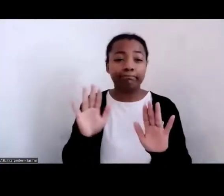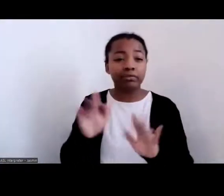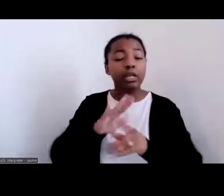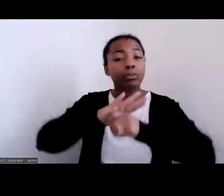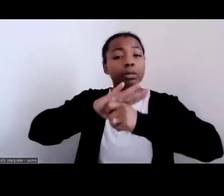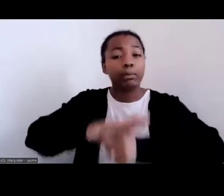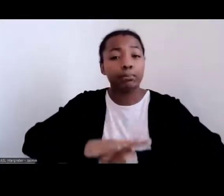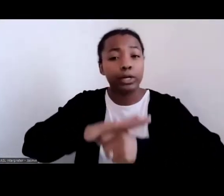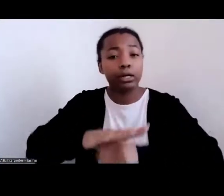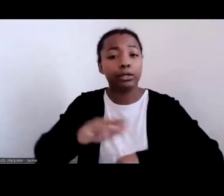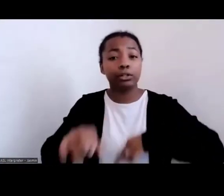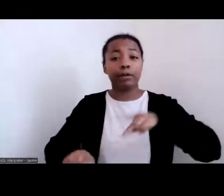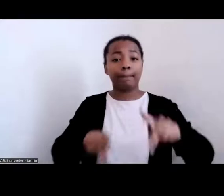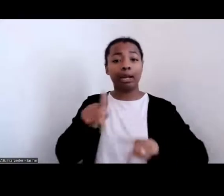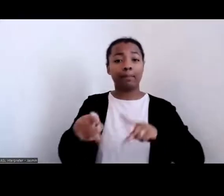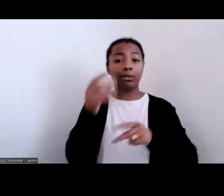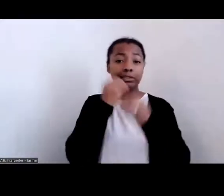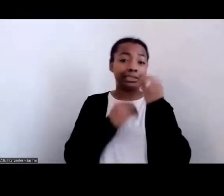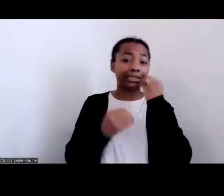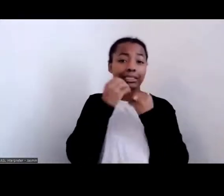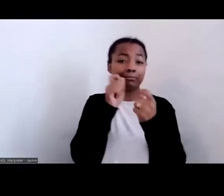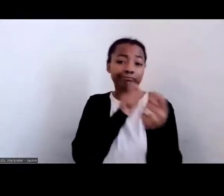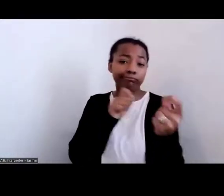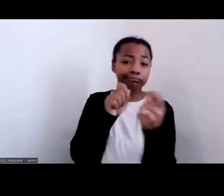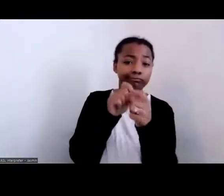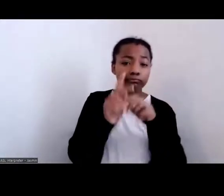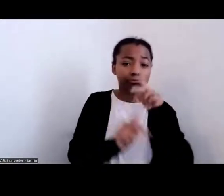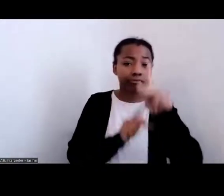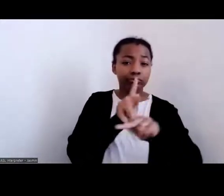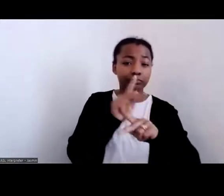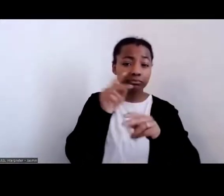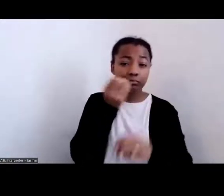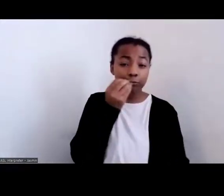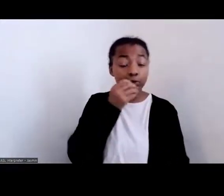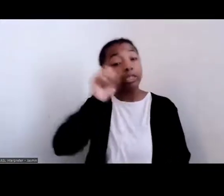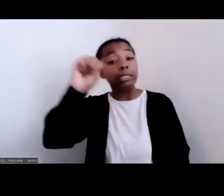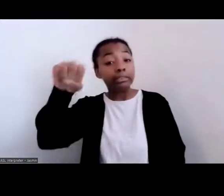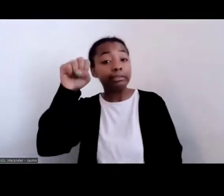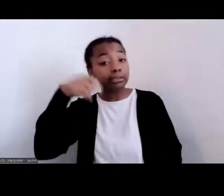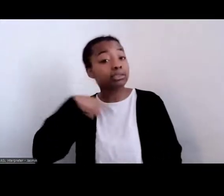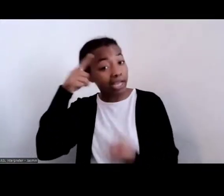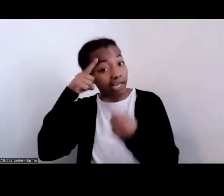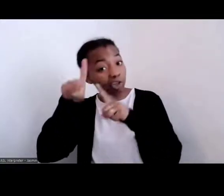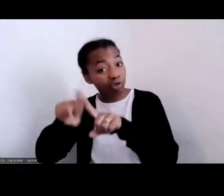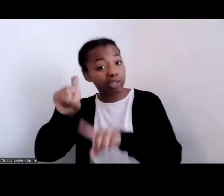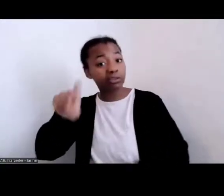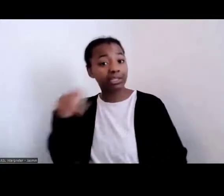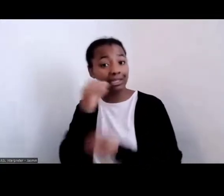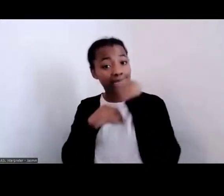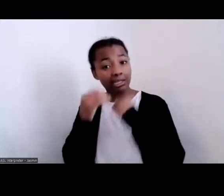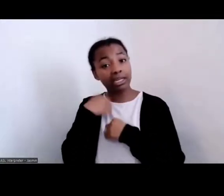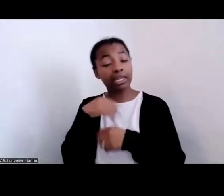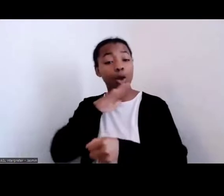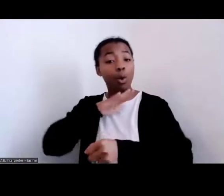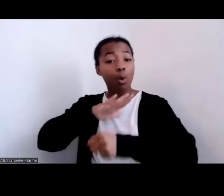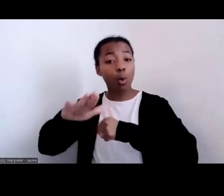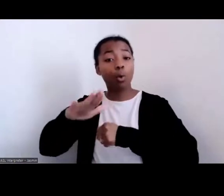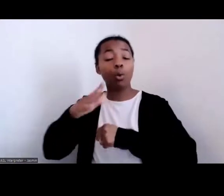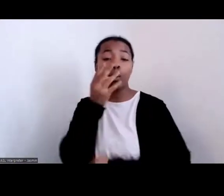I'm saying all this to say I absolutely think we need to eat wholesome and healthily, and I think these things need to be